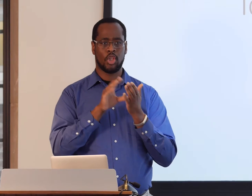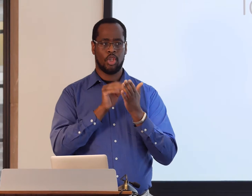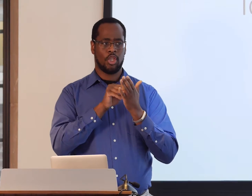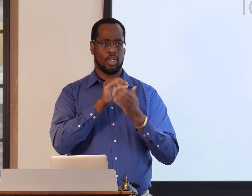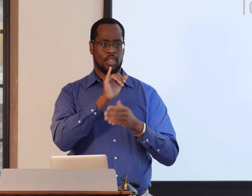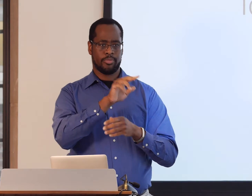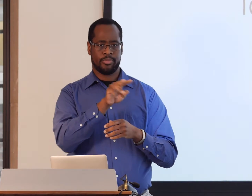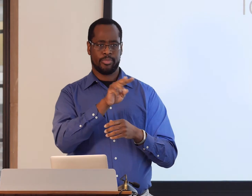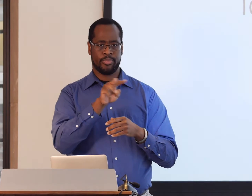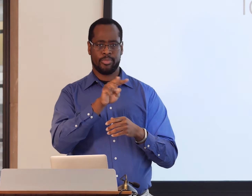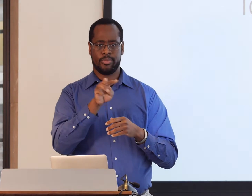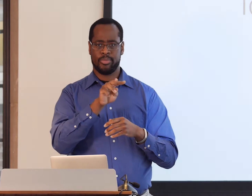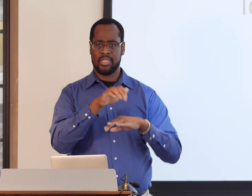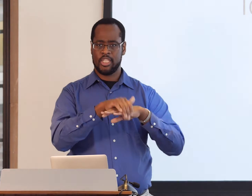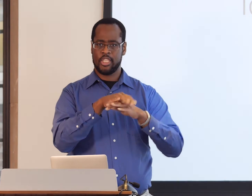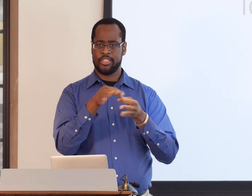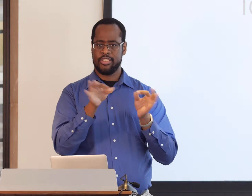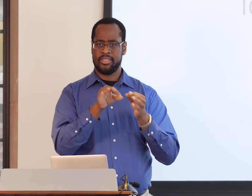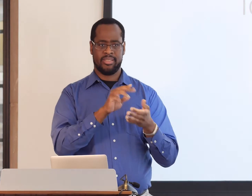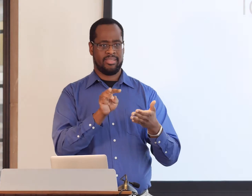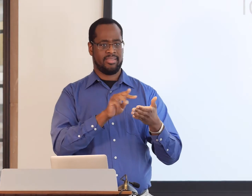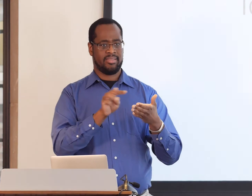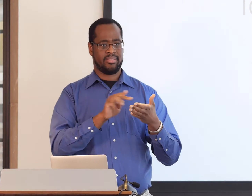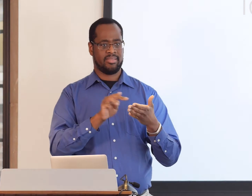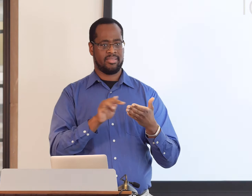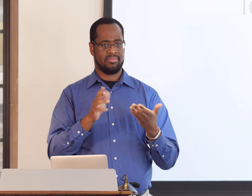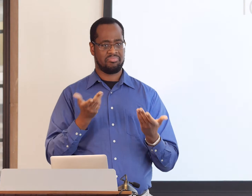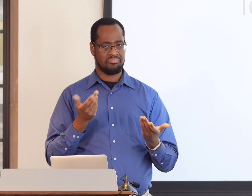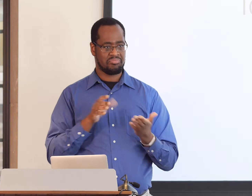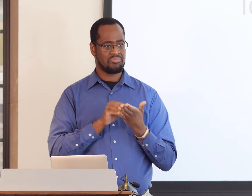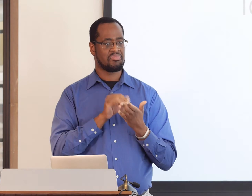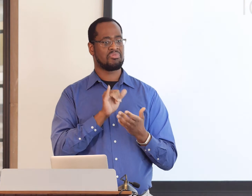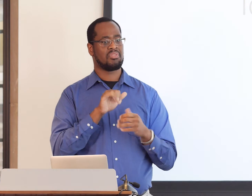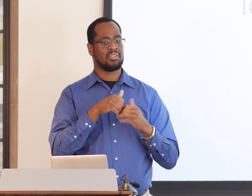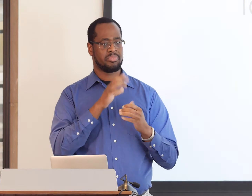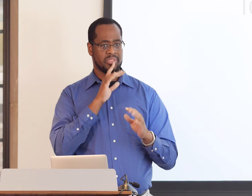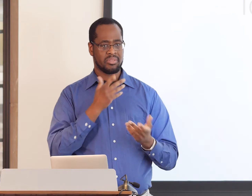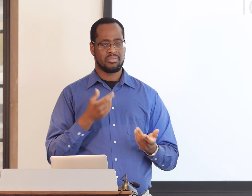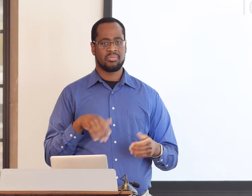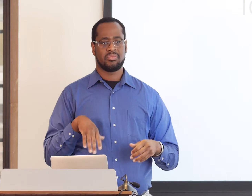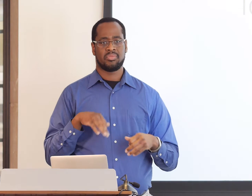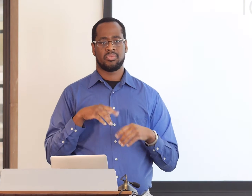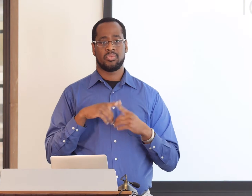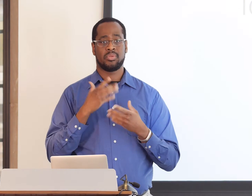closed-captioning, as well. They can use it to improve their comprehension of English